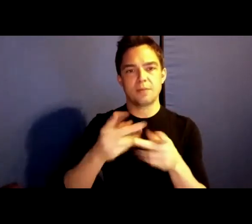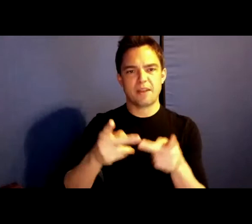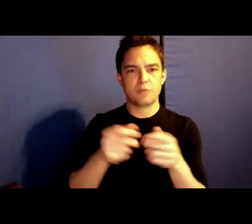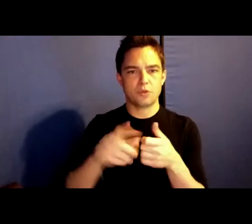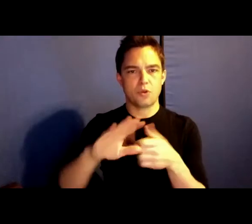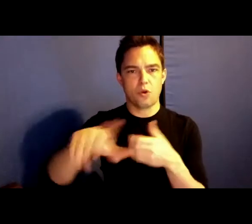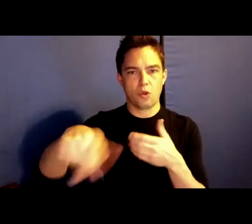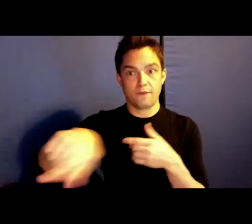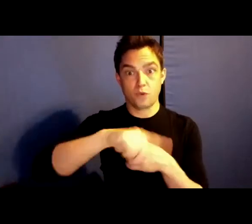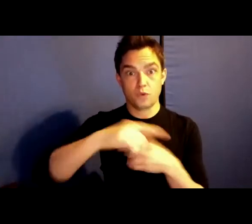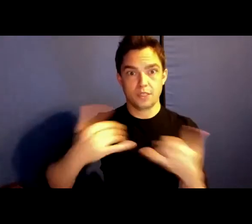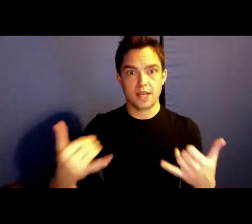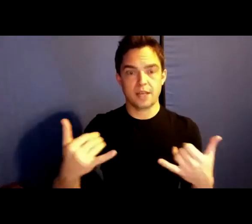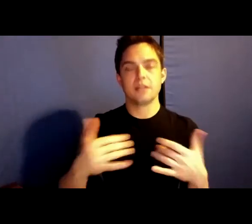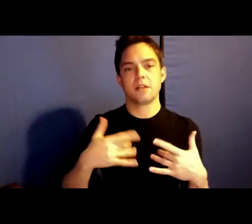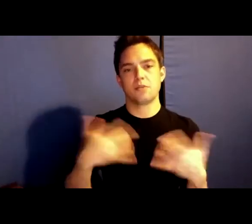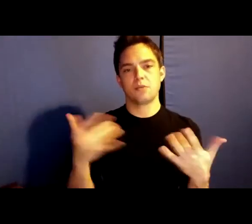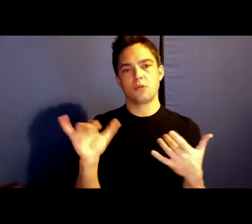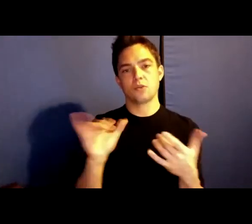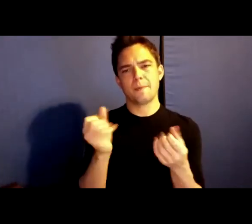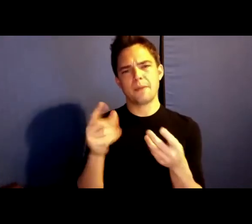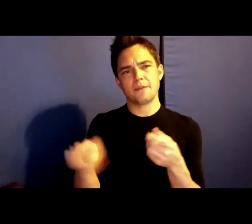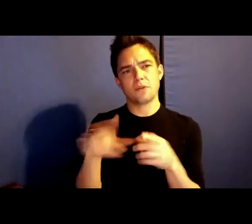And indeed I am thrilled, that so many of you have joined us.